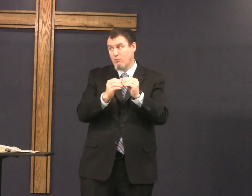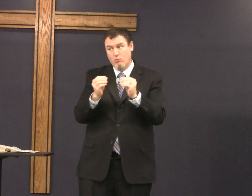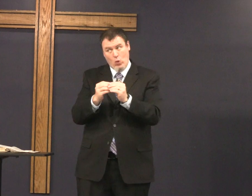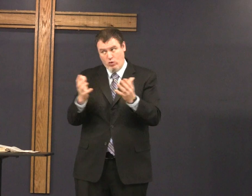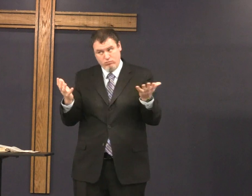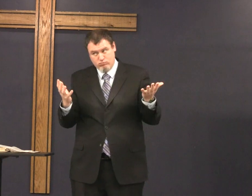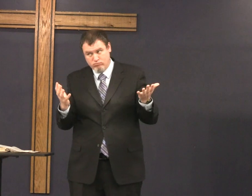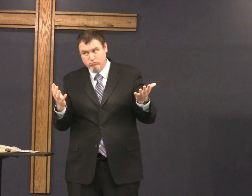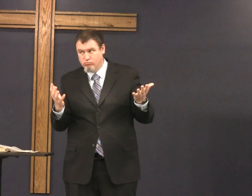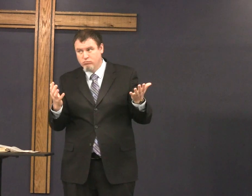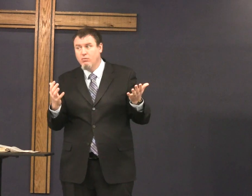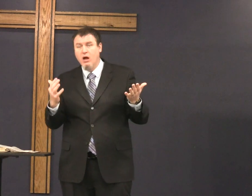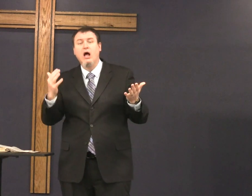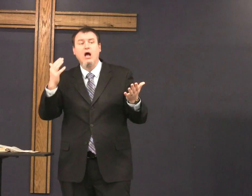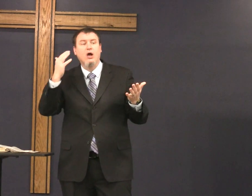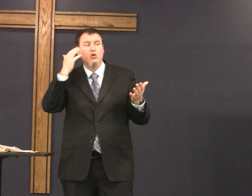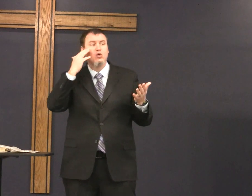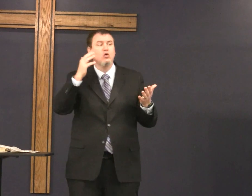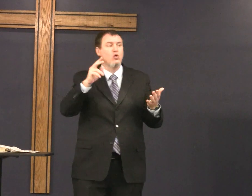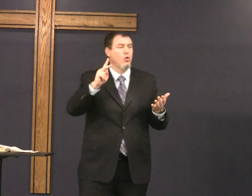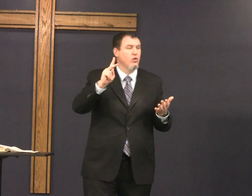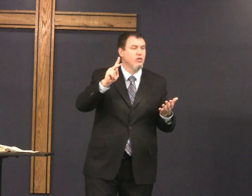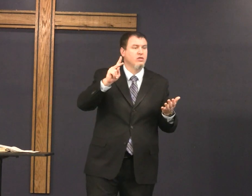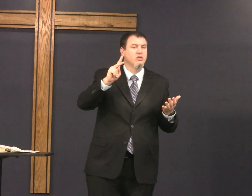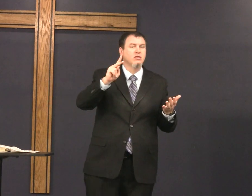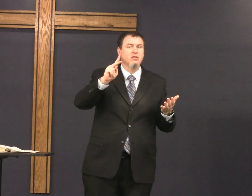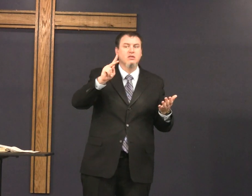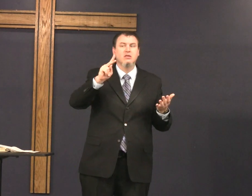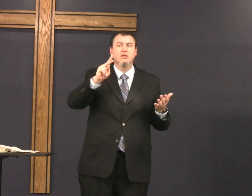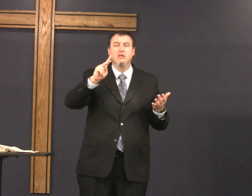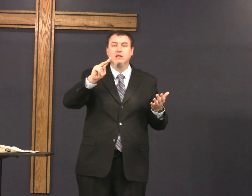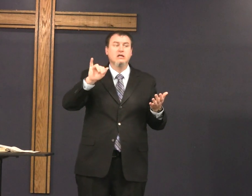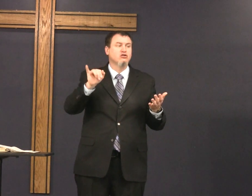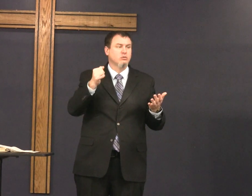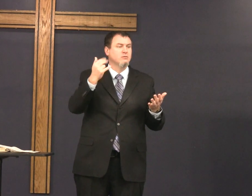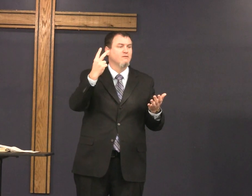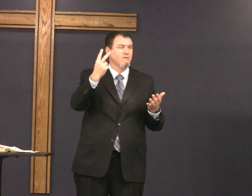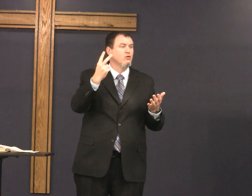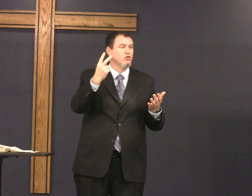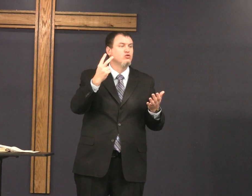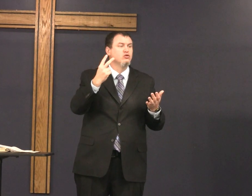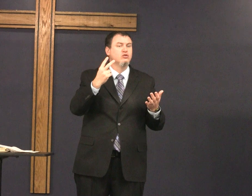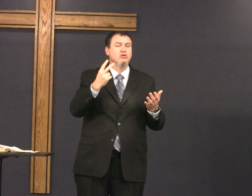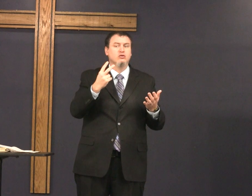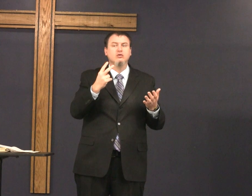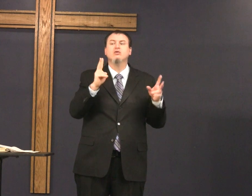and maybe in a different translation there might be more in the King James version